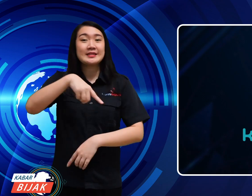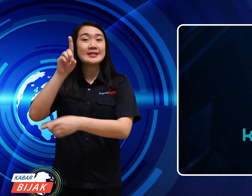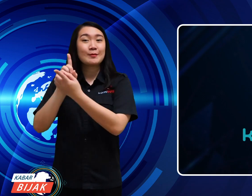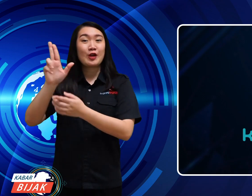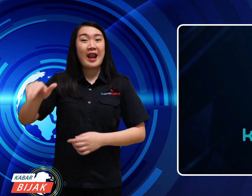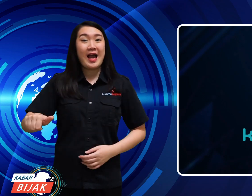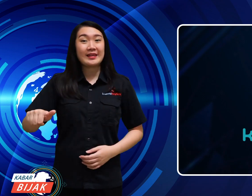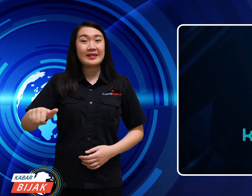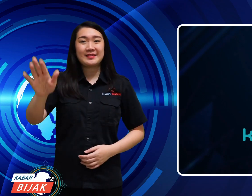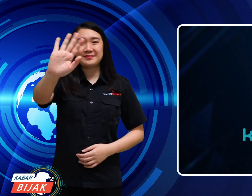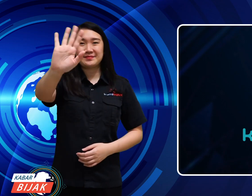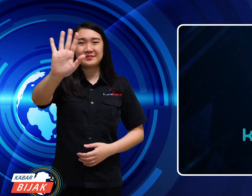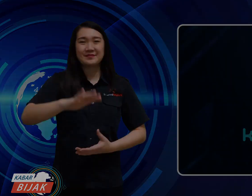See you again!